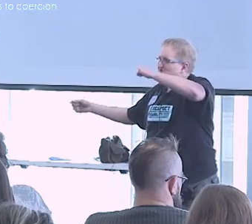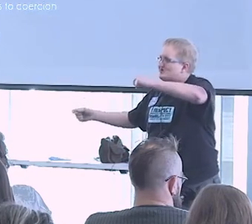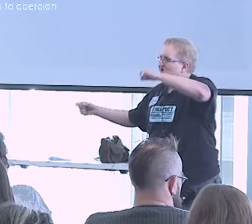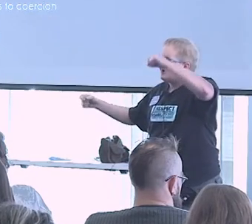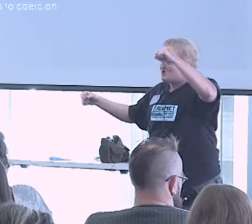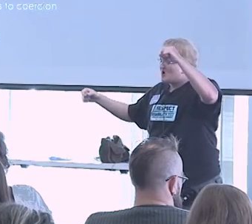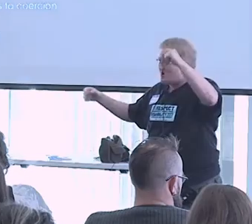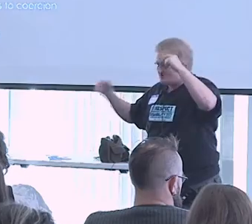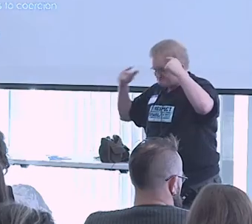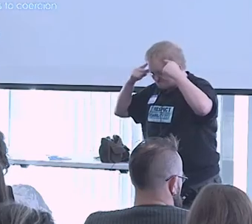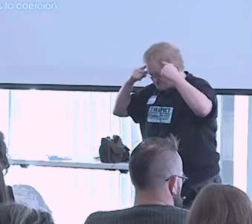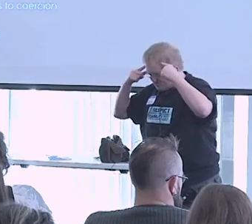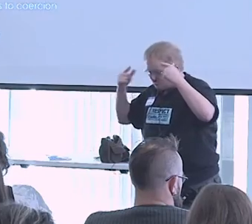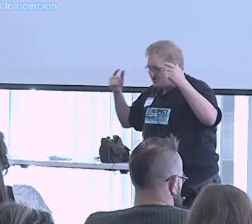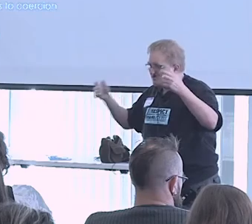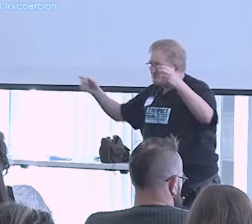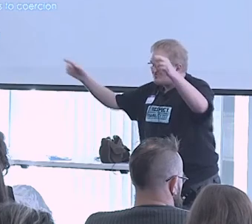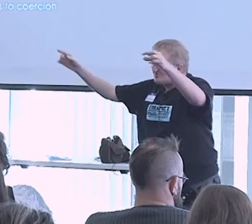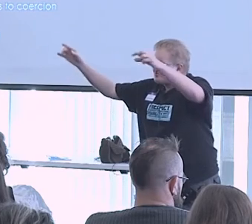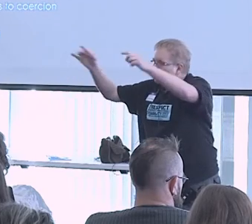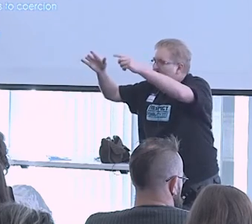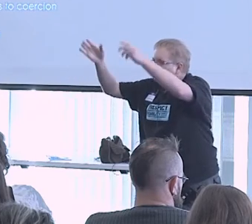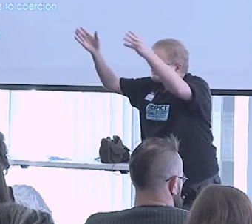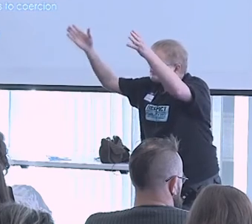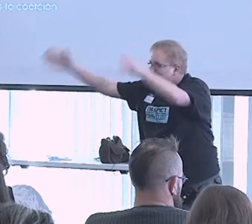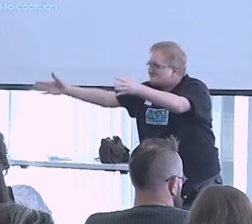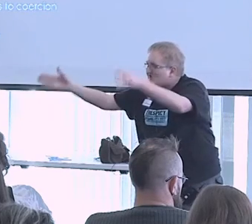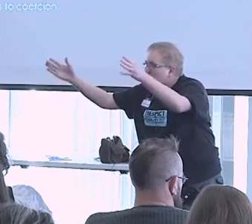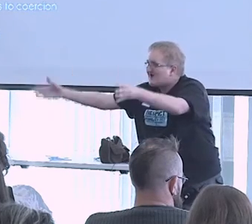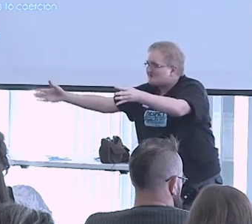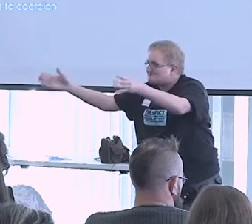or a gap between the actions of no care and forced care.